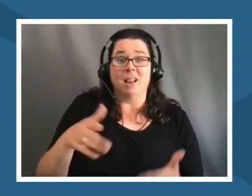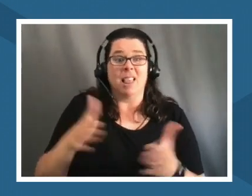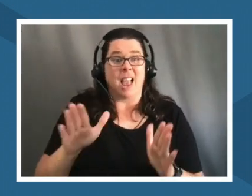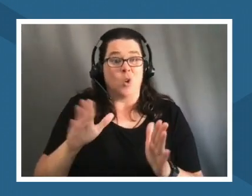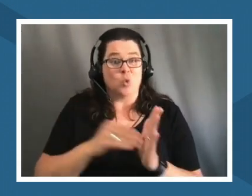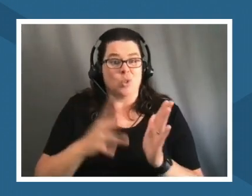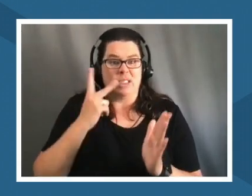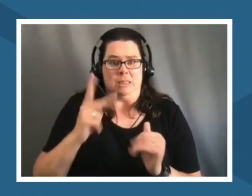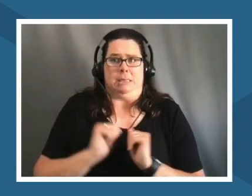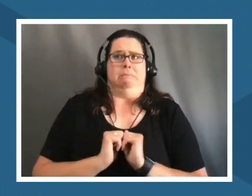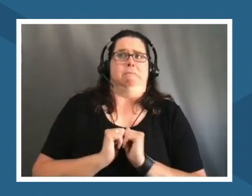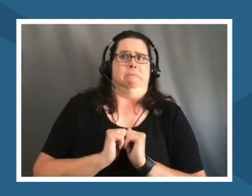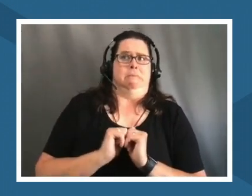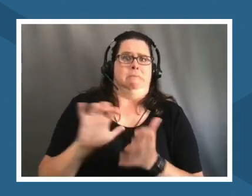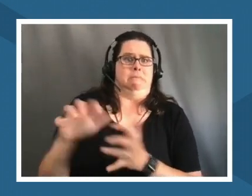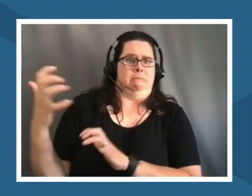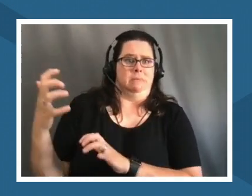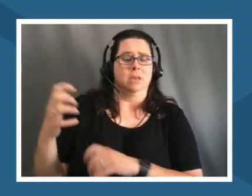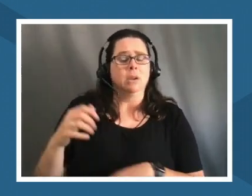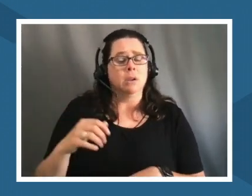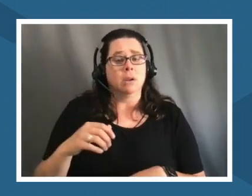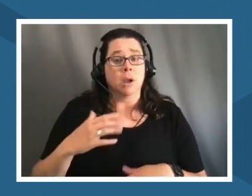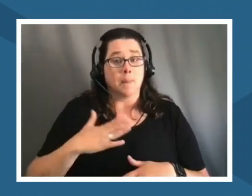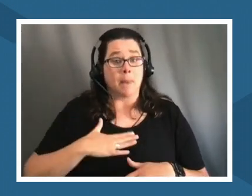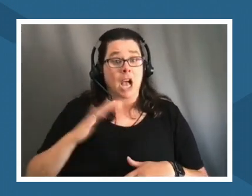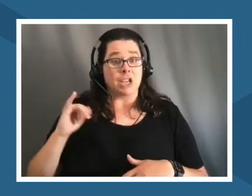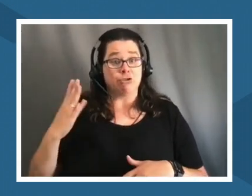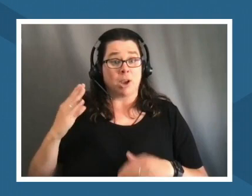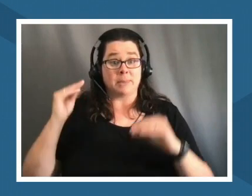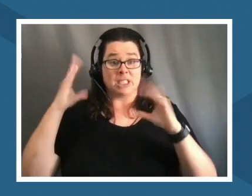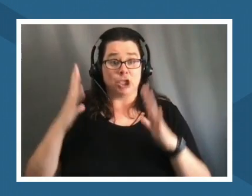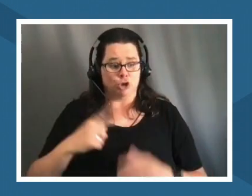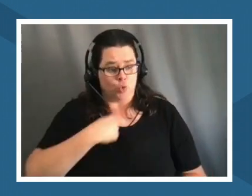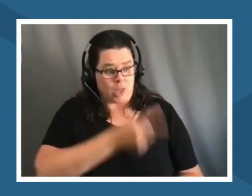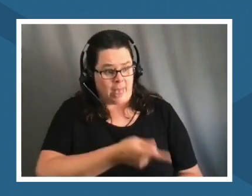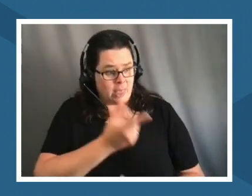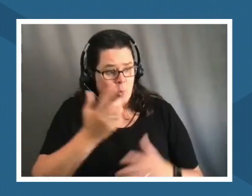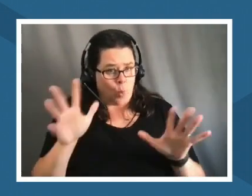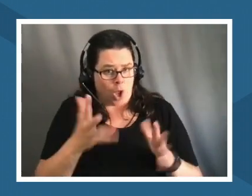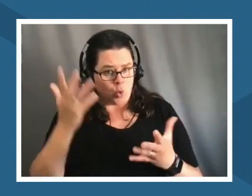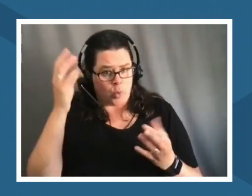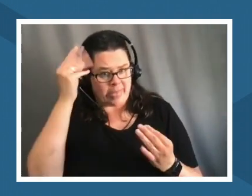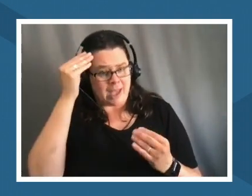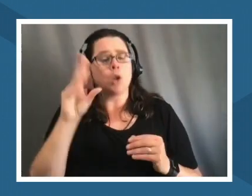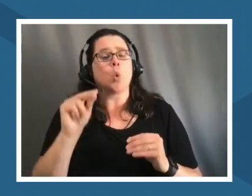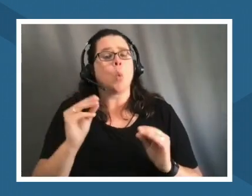it's my job as a teacher to tell my students what to think but it's our job